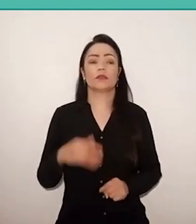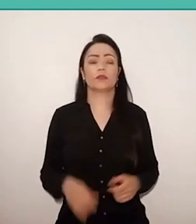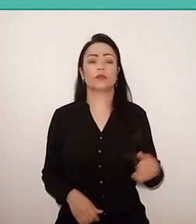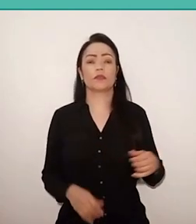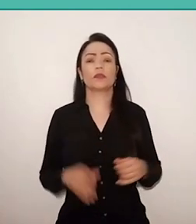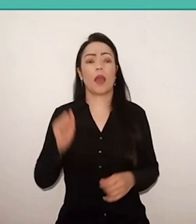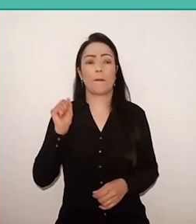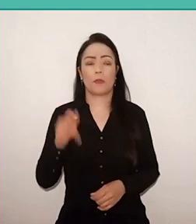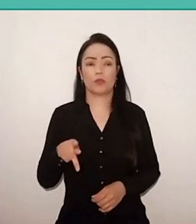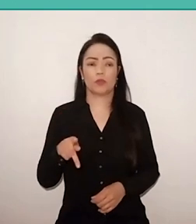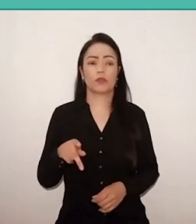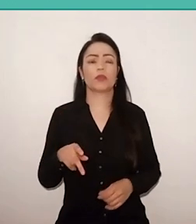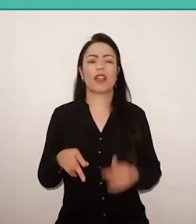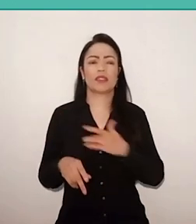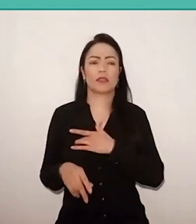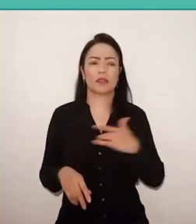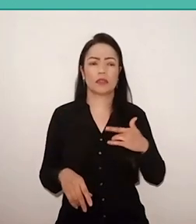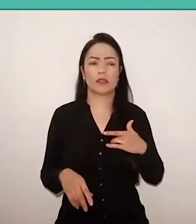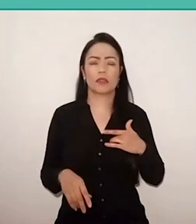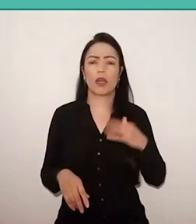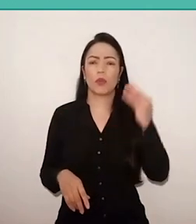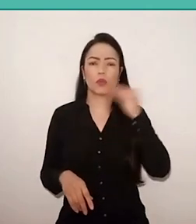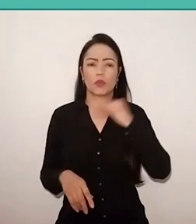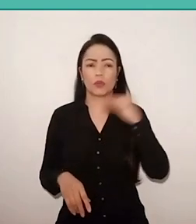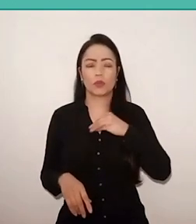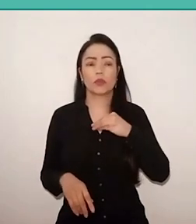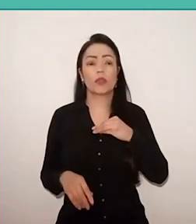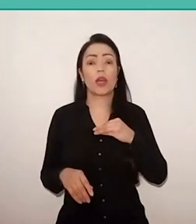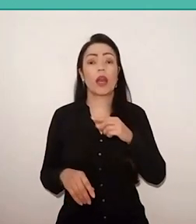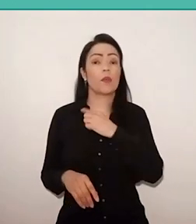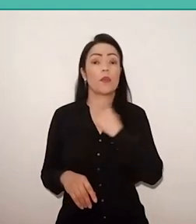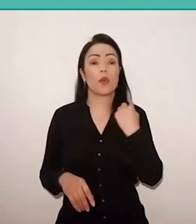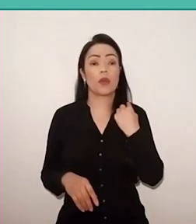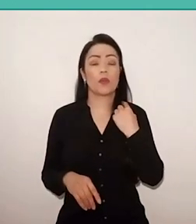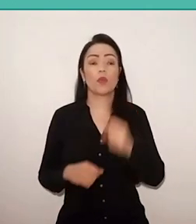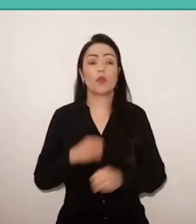for health reasons, from the Army, dies, in 1934.